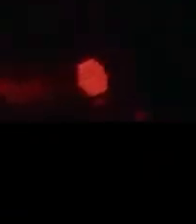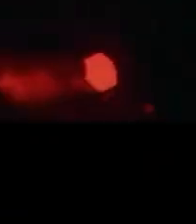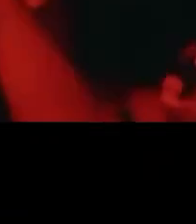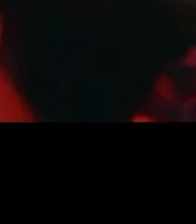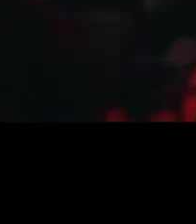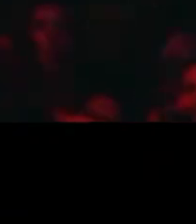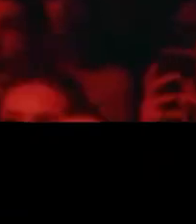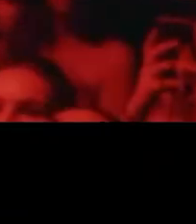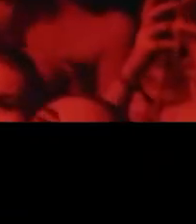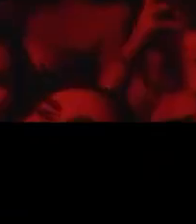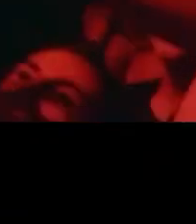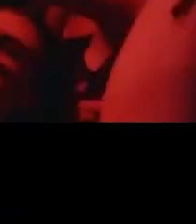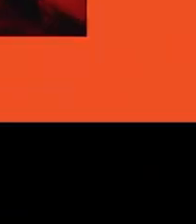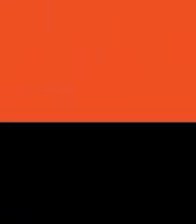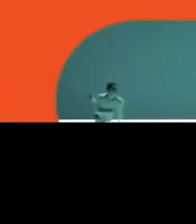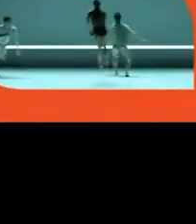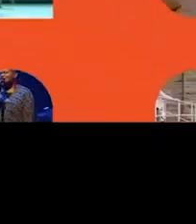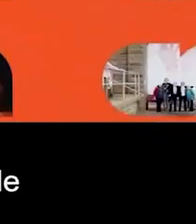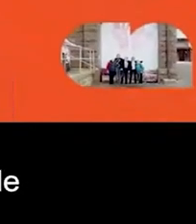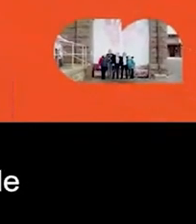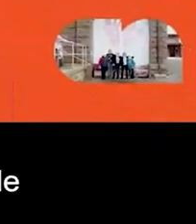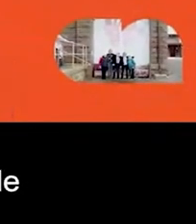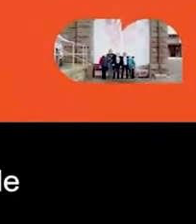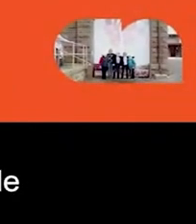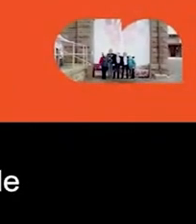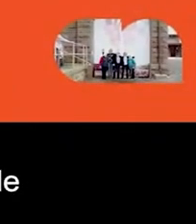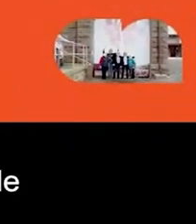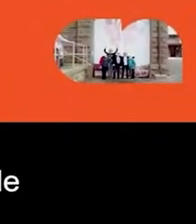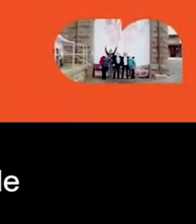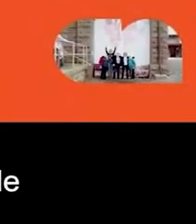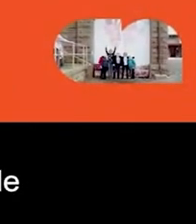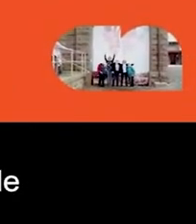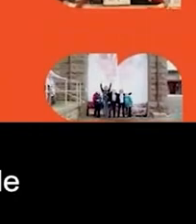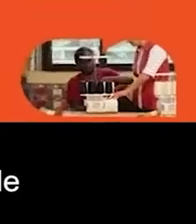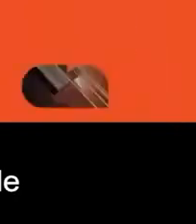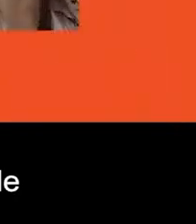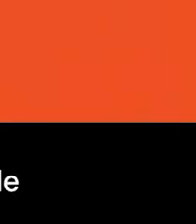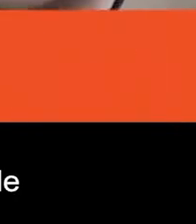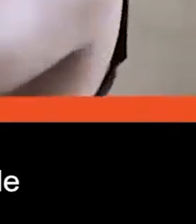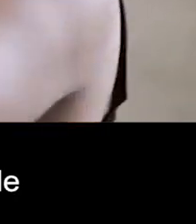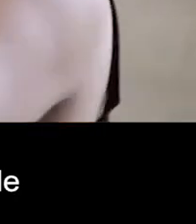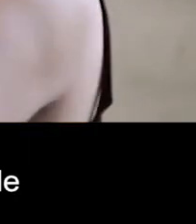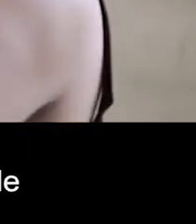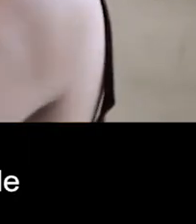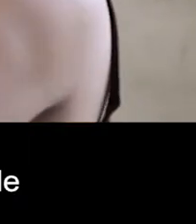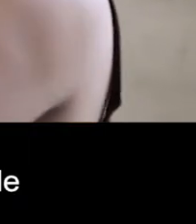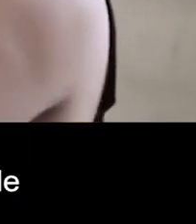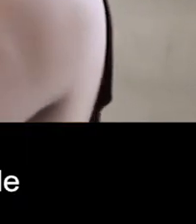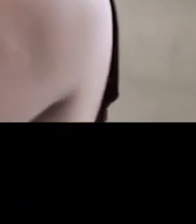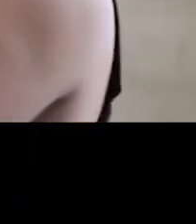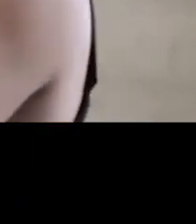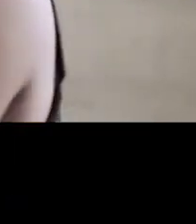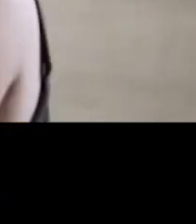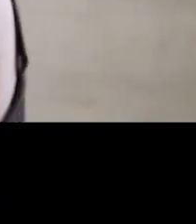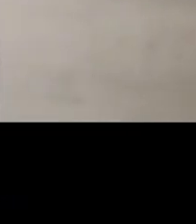Because creativity brings us together. Creativity allows us to imagine what's possible.